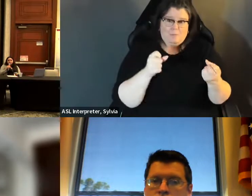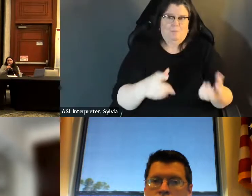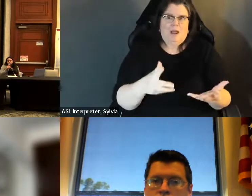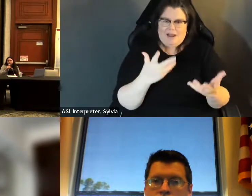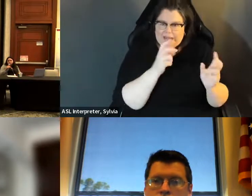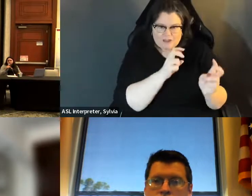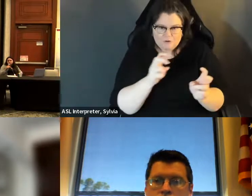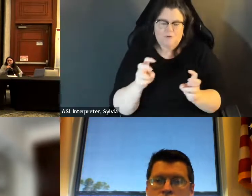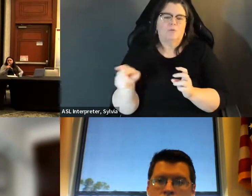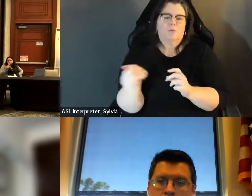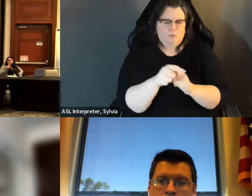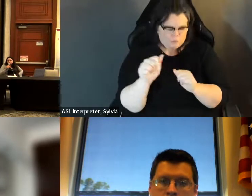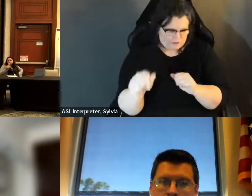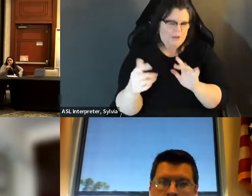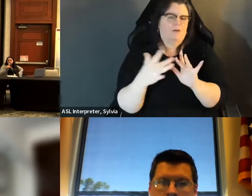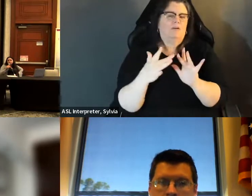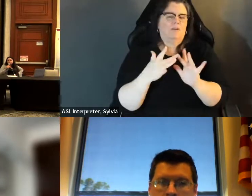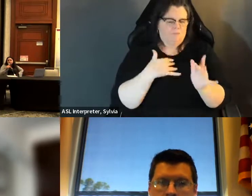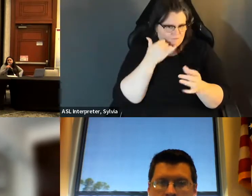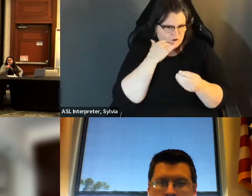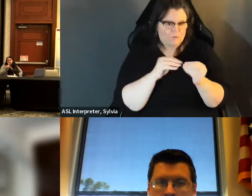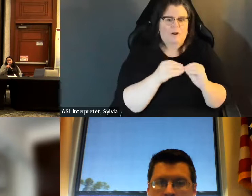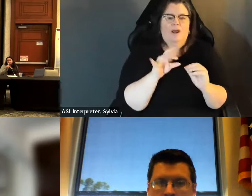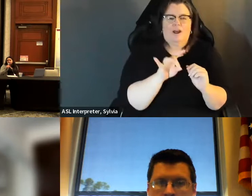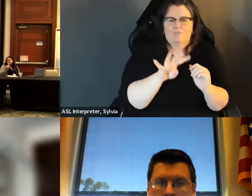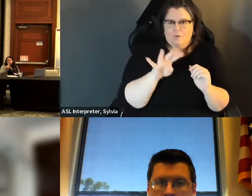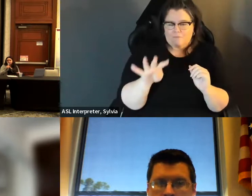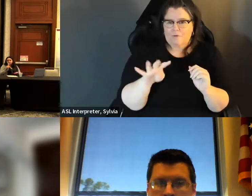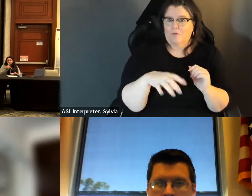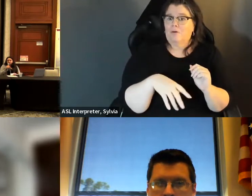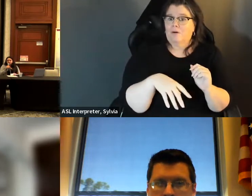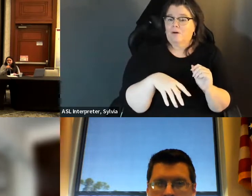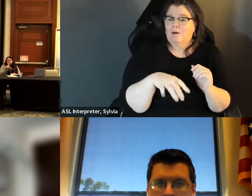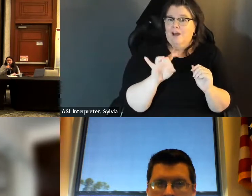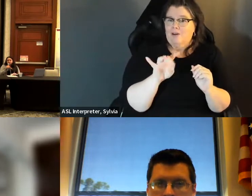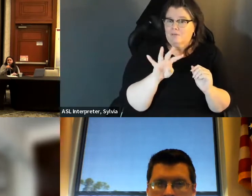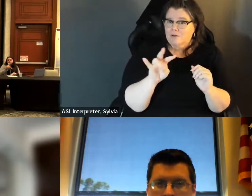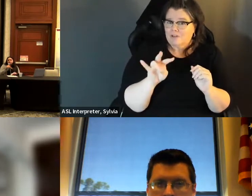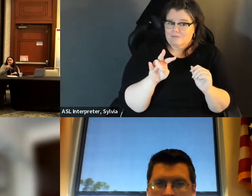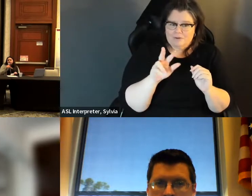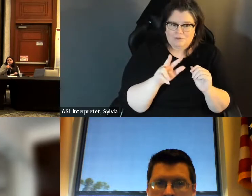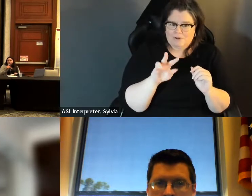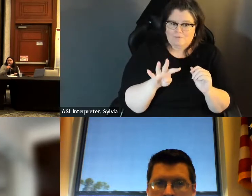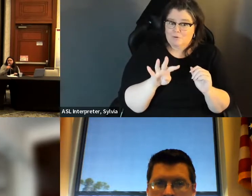If you need assistance, our phone number is 8, 4, 4, 3, 3, 8, 8, 7, 4, 3 1 s. Our phone number is 844-338- That's 8, 4, 4, 3, 3, 8, 8, or 3. 8743. Once again,